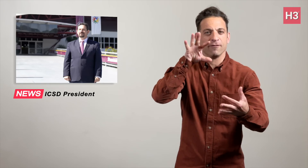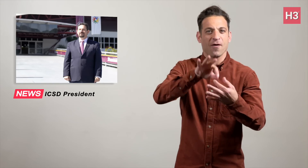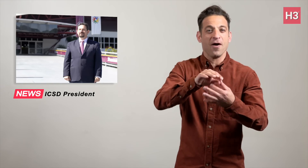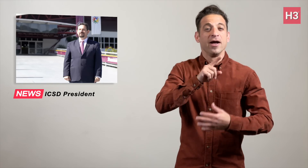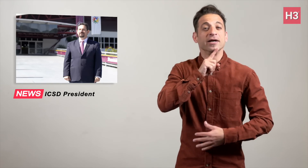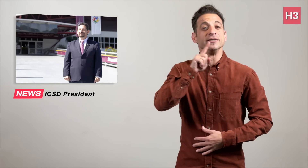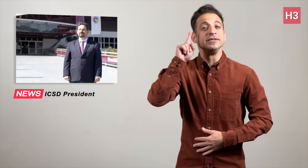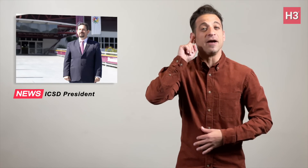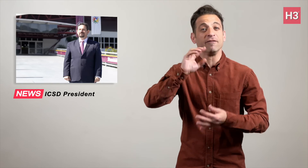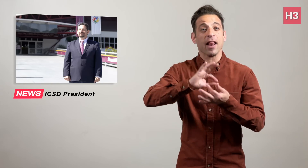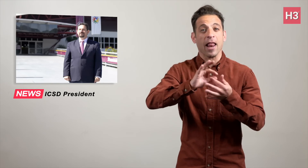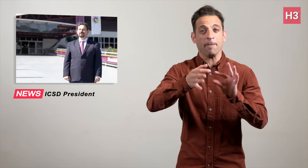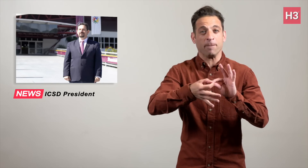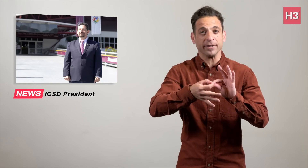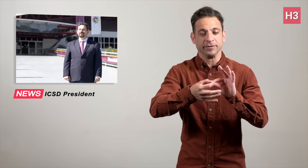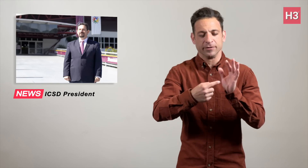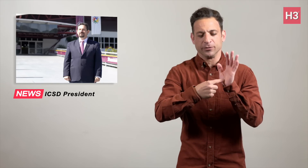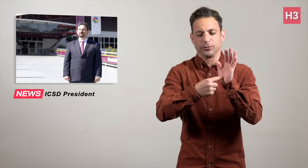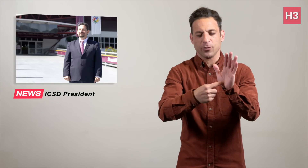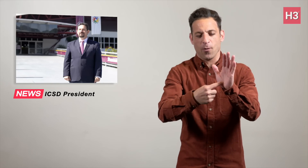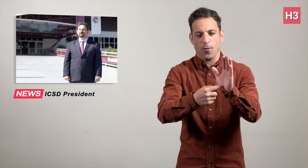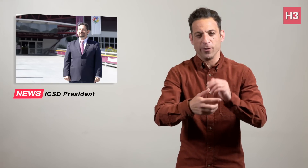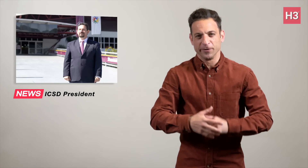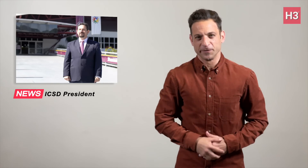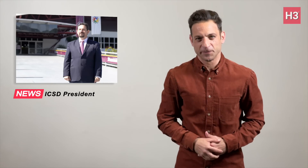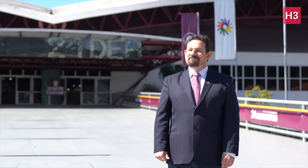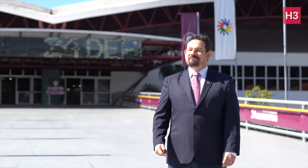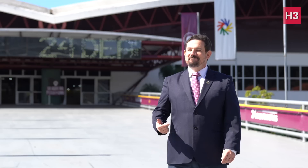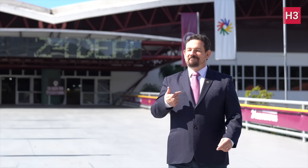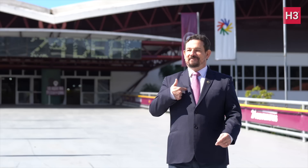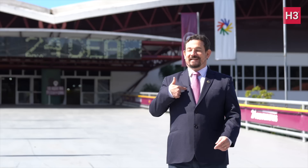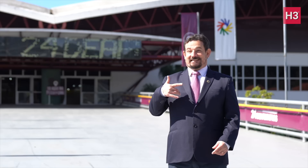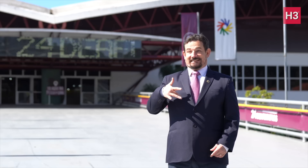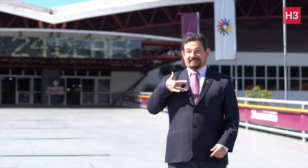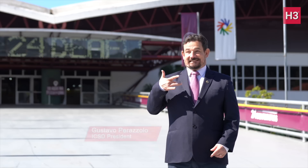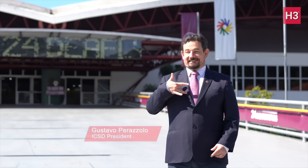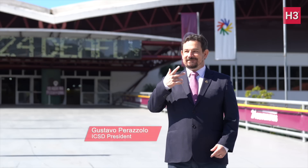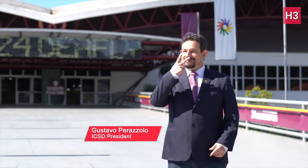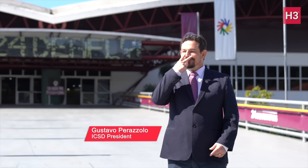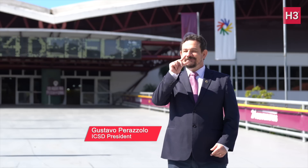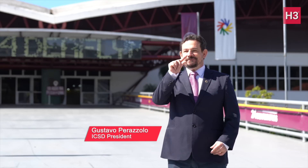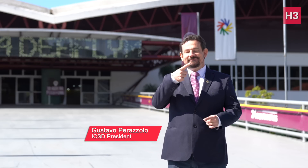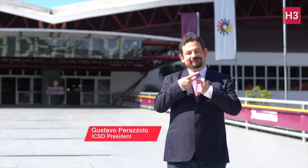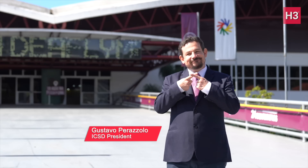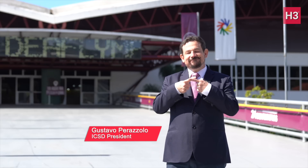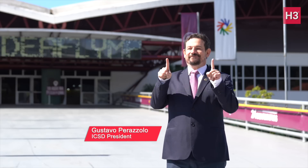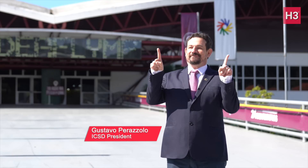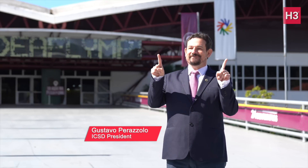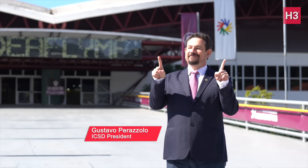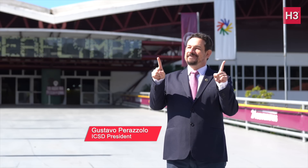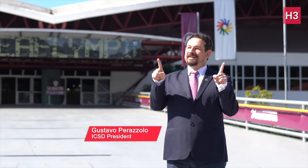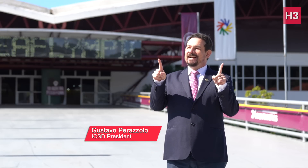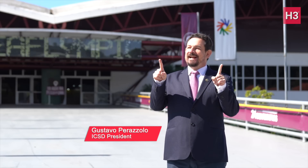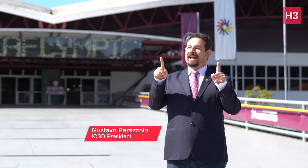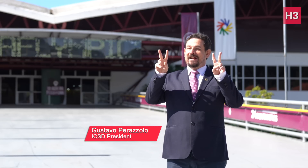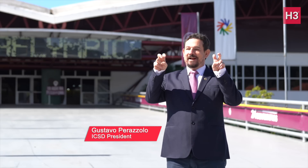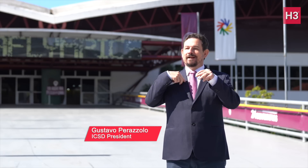the president of ICSD about the Deaflympics. Take a look. I’ve always traveled outside of Brazil for the Deaflympics